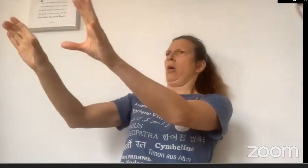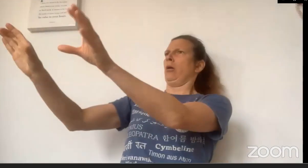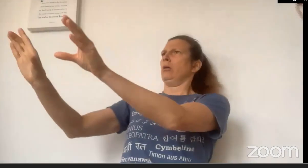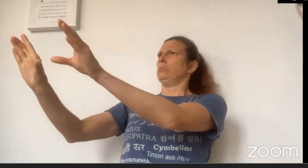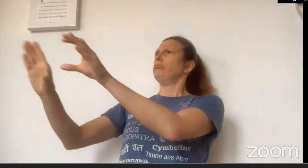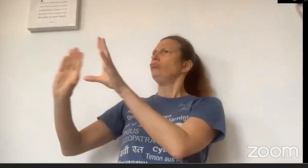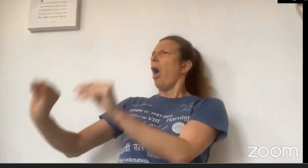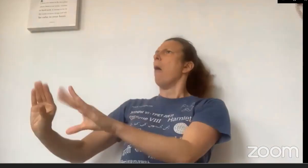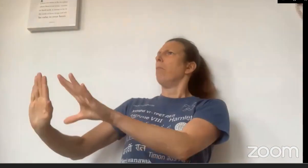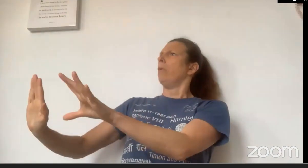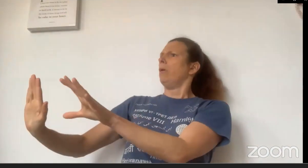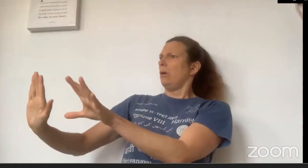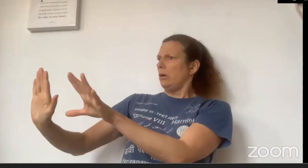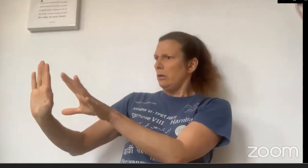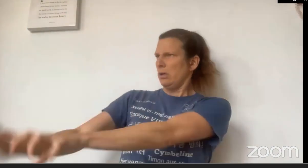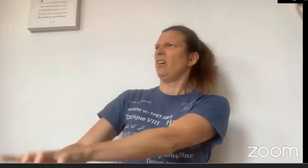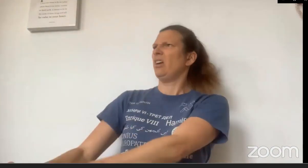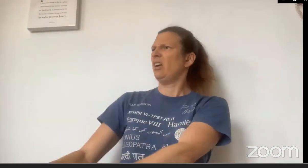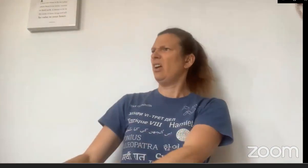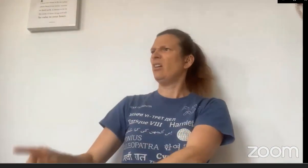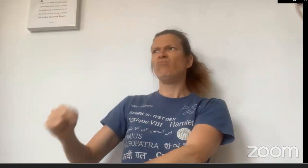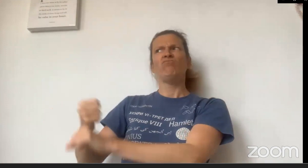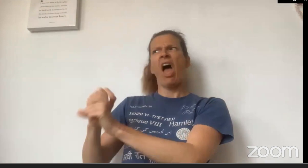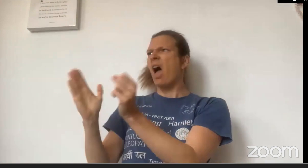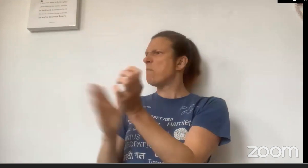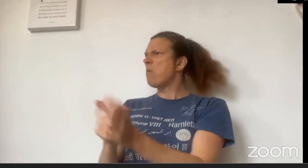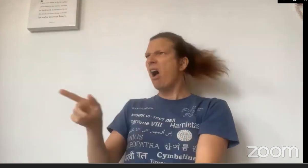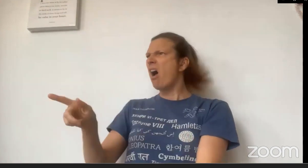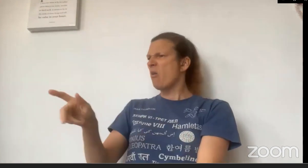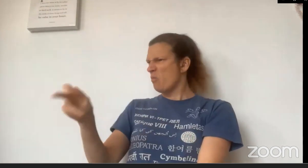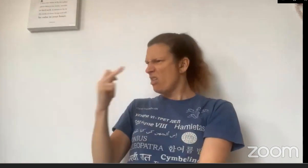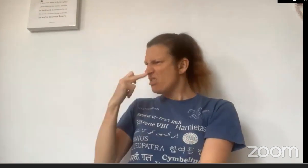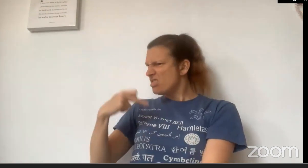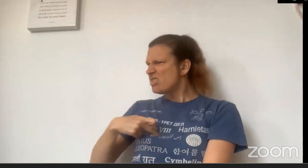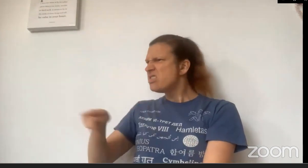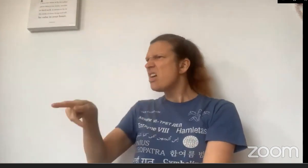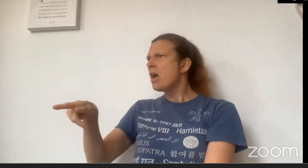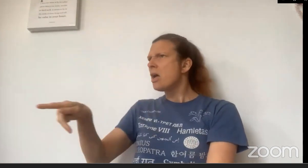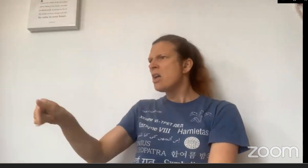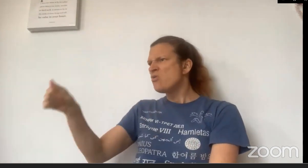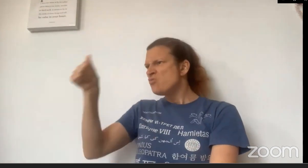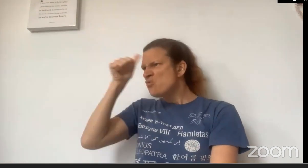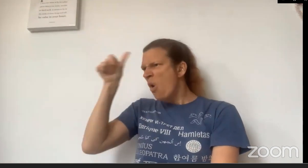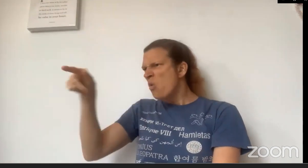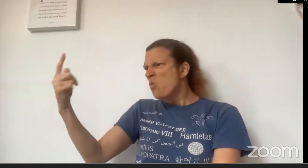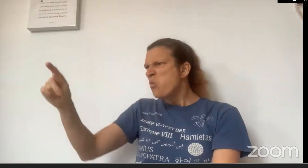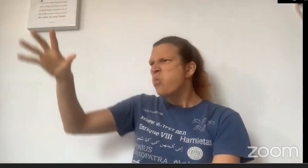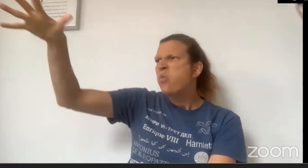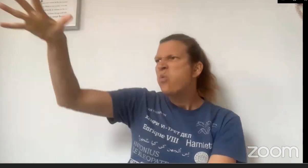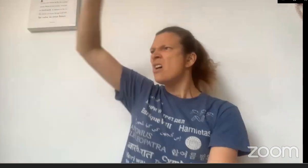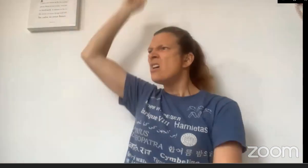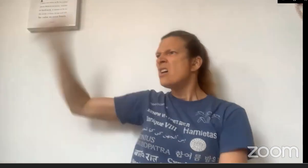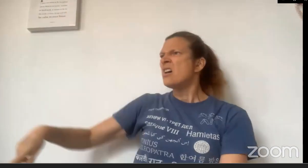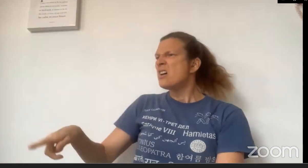pounced towards Little Red Riding Hood, but, "No," she said, "stop Grandma, that's not you! Who is this?"